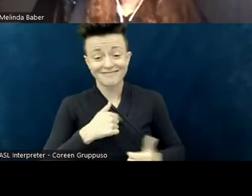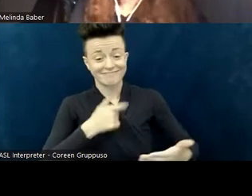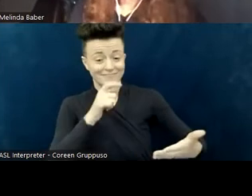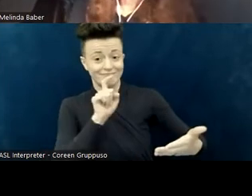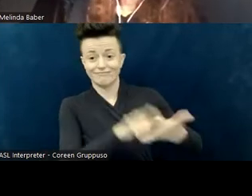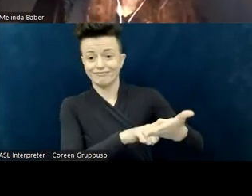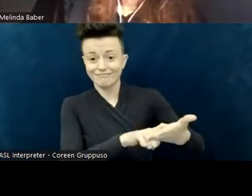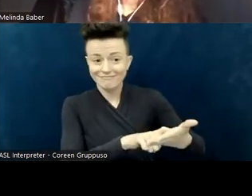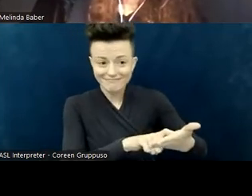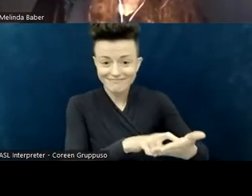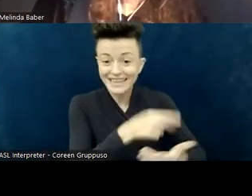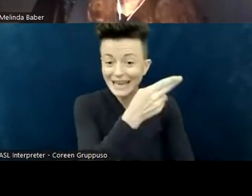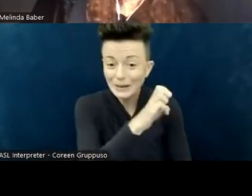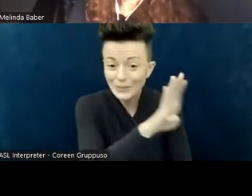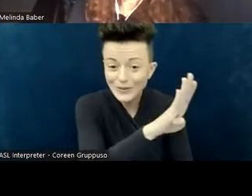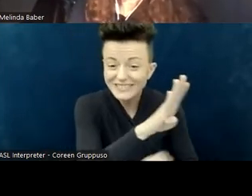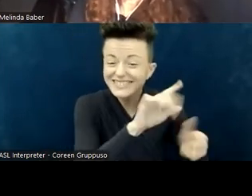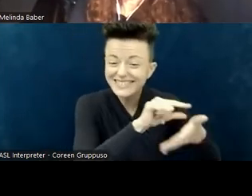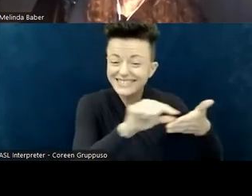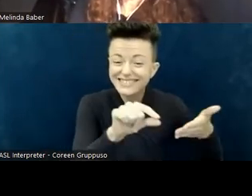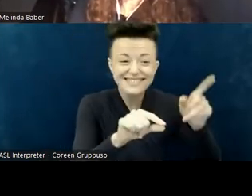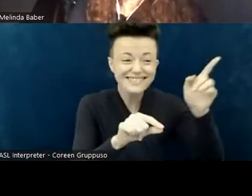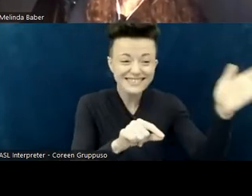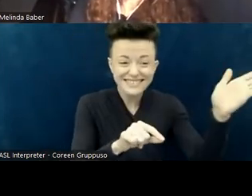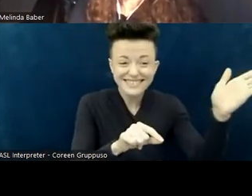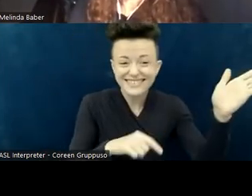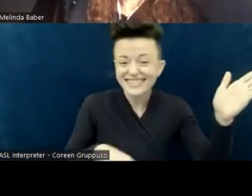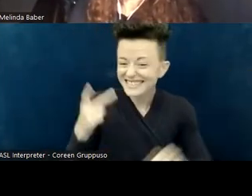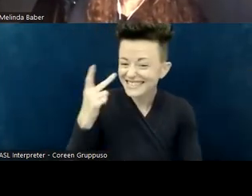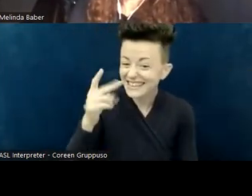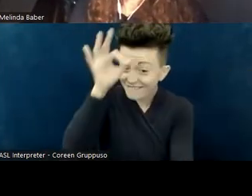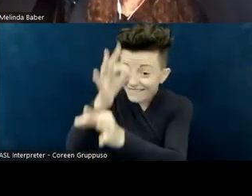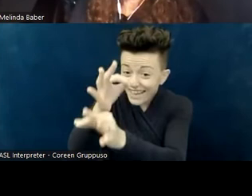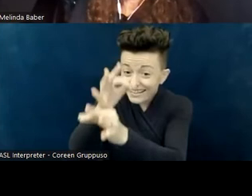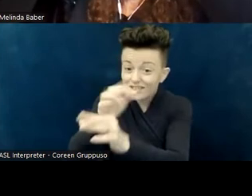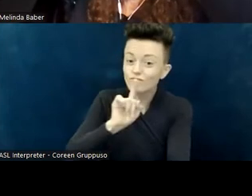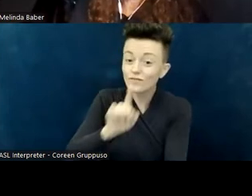"of what we hope for, the proof of what we don't see." We hope for a church, for a world,